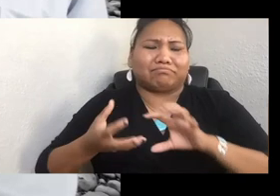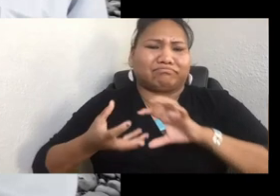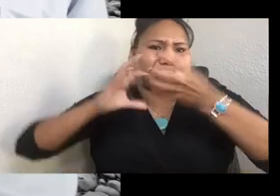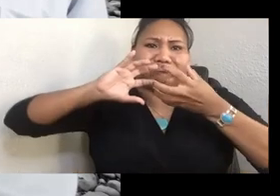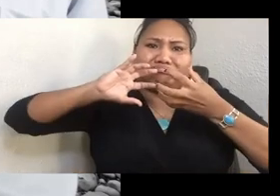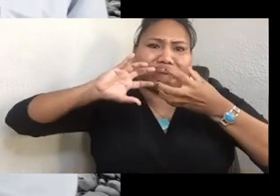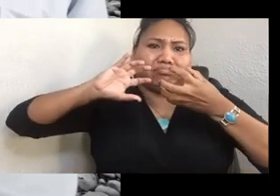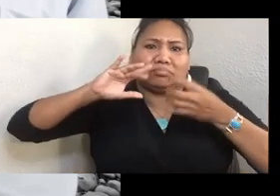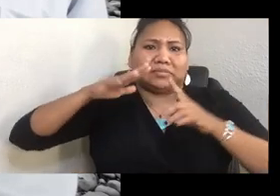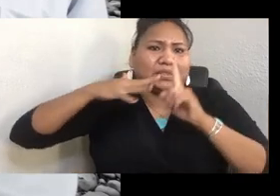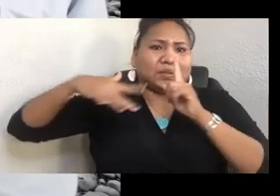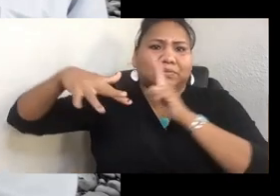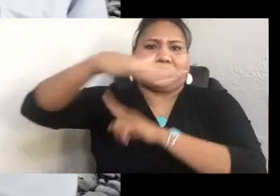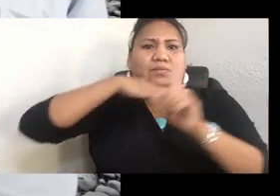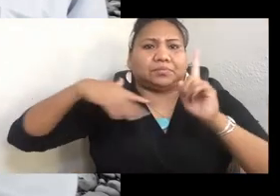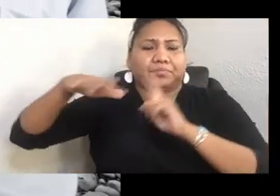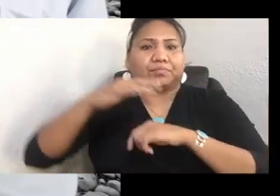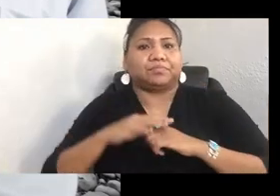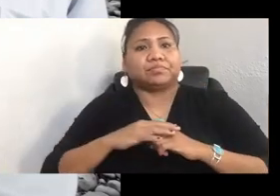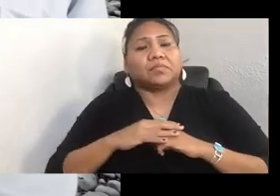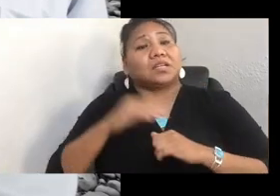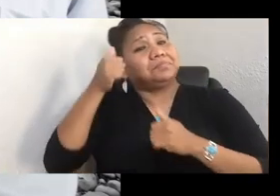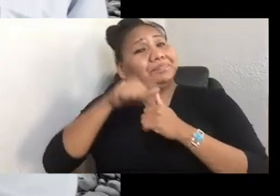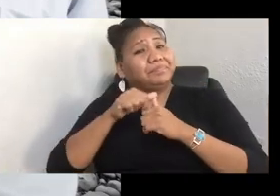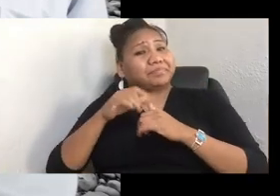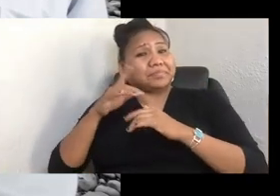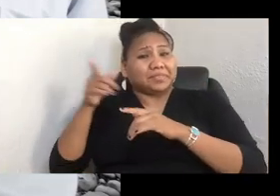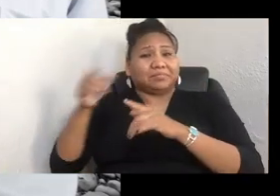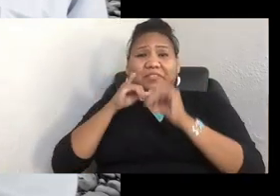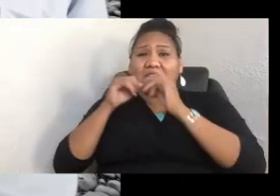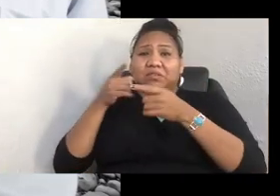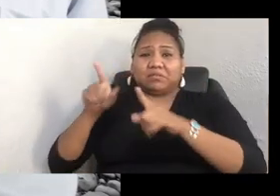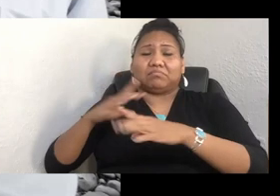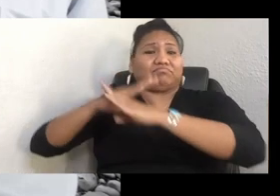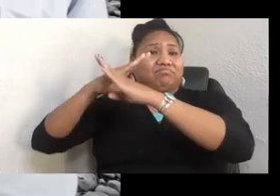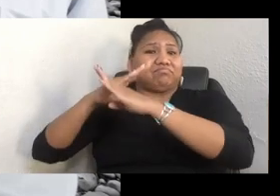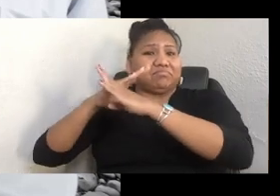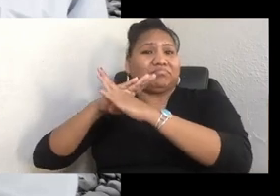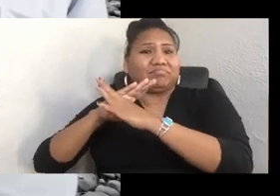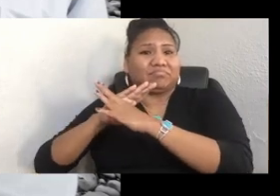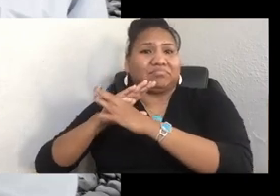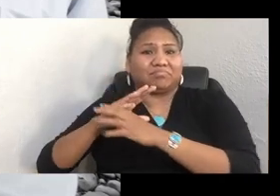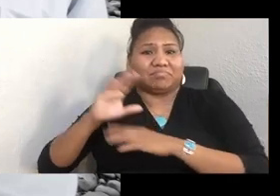to the invasion, and this is what he said. Quote, "everything that we do is coming from the water.